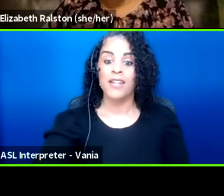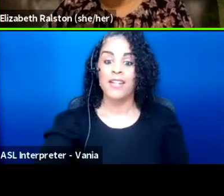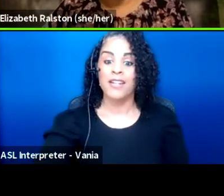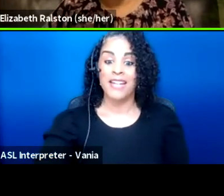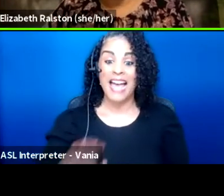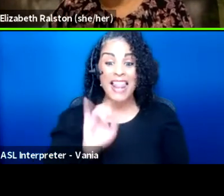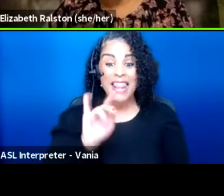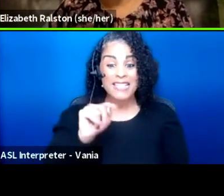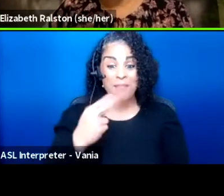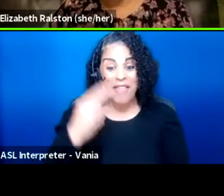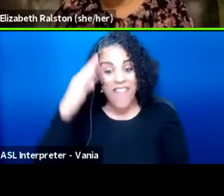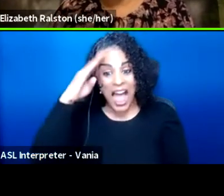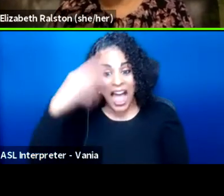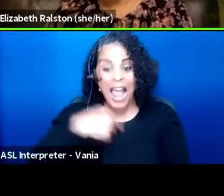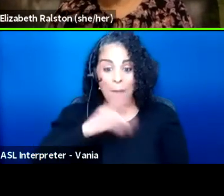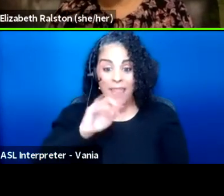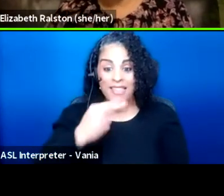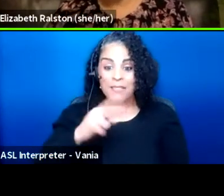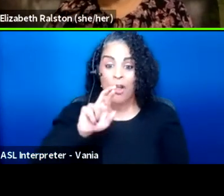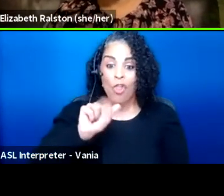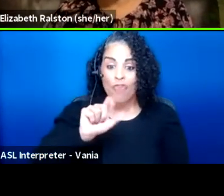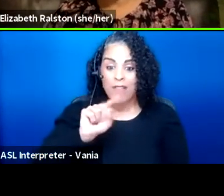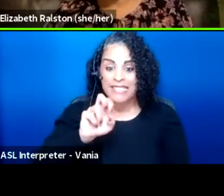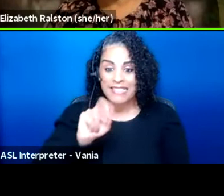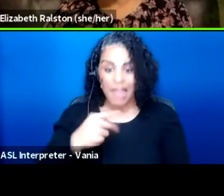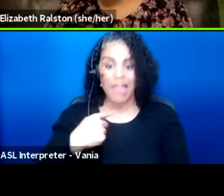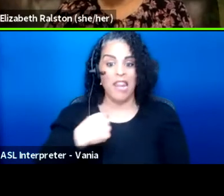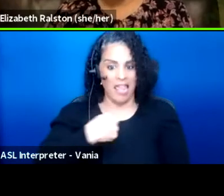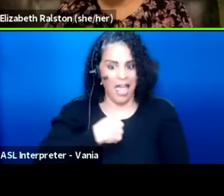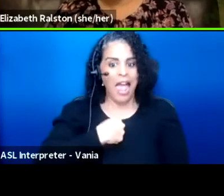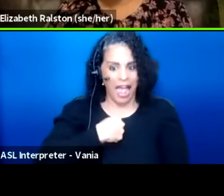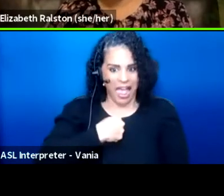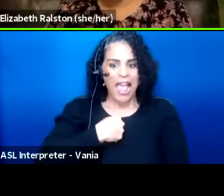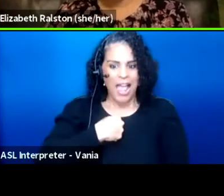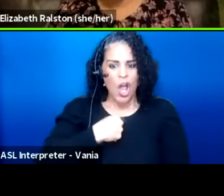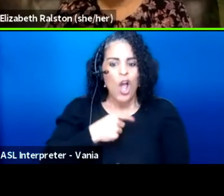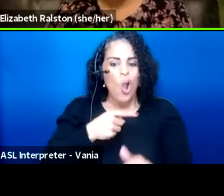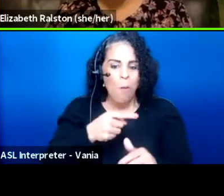Hi, I'm Elizabeth Ralston and I go by she/her pronouns